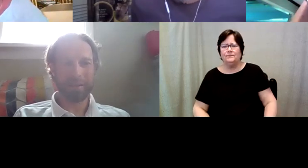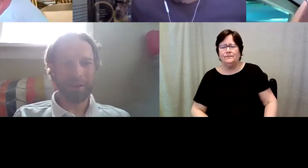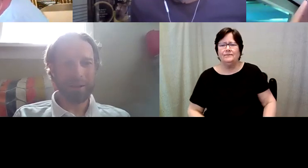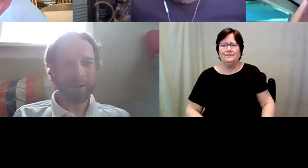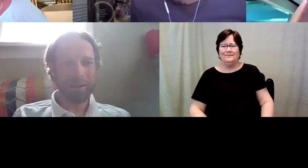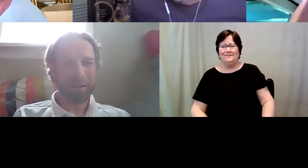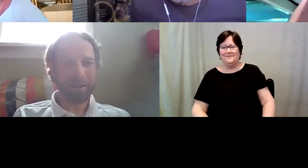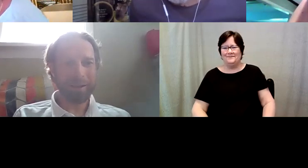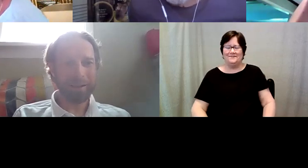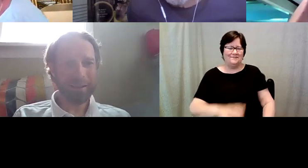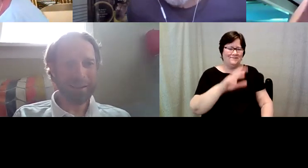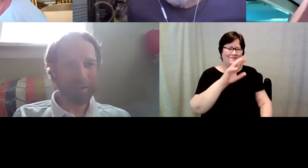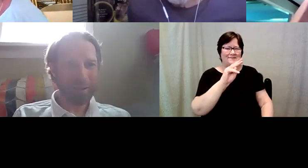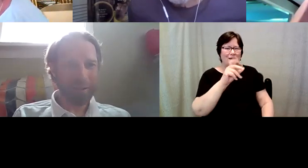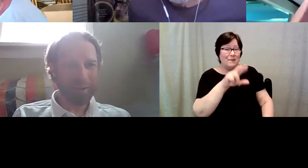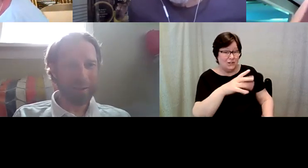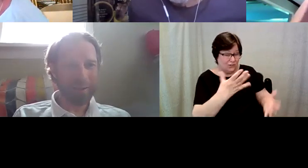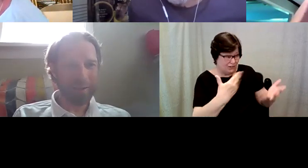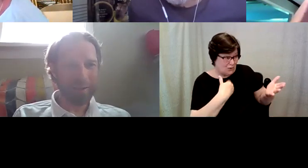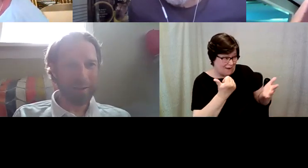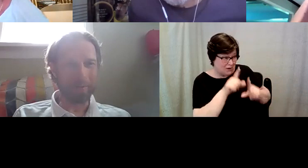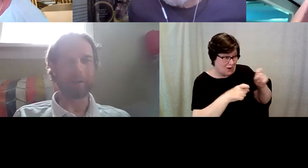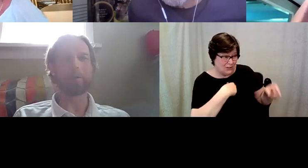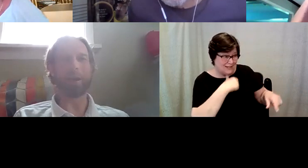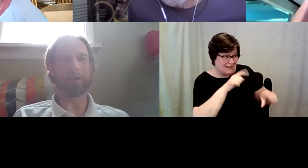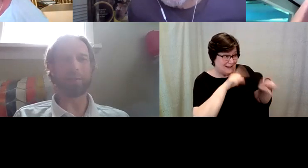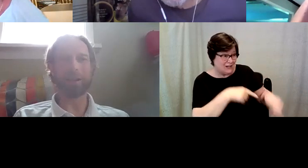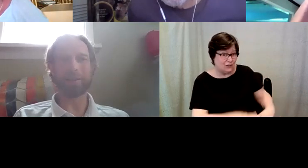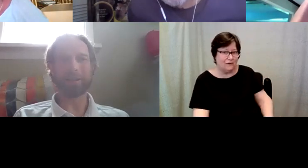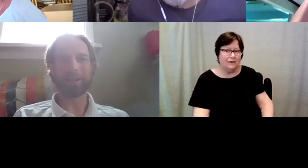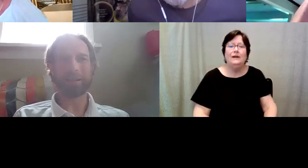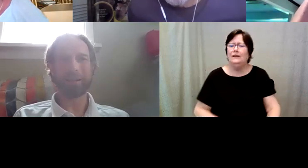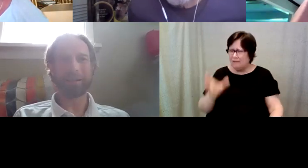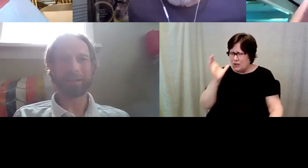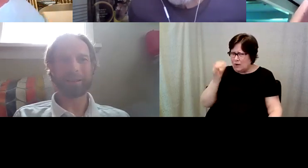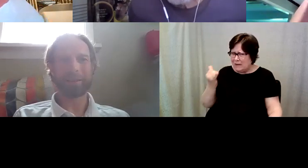Jon Rodibaugh: guys hear me now. D. Major Cohen: yeah yes.